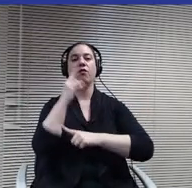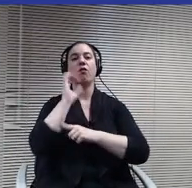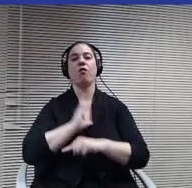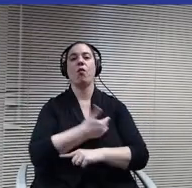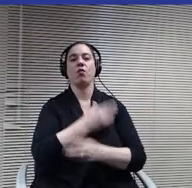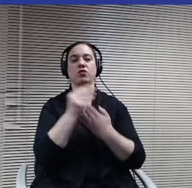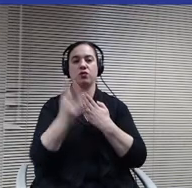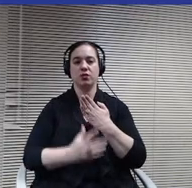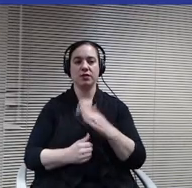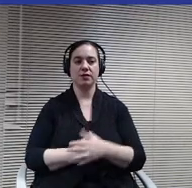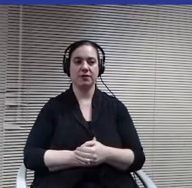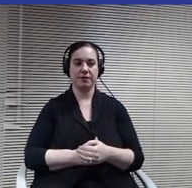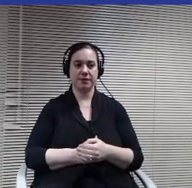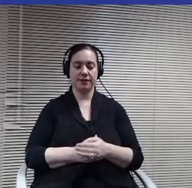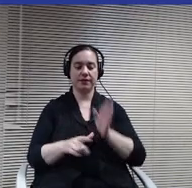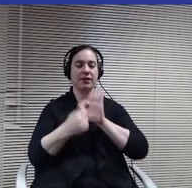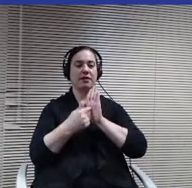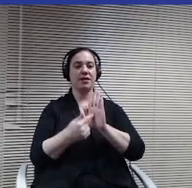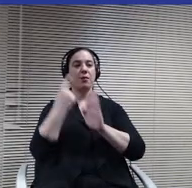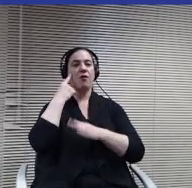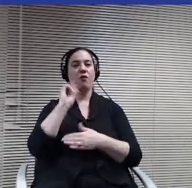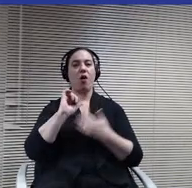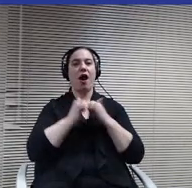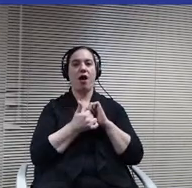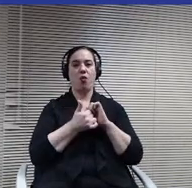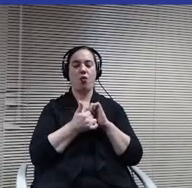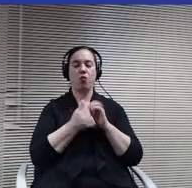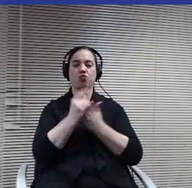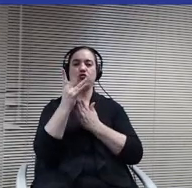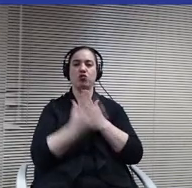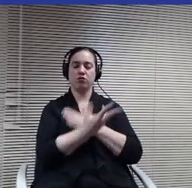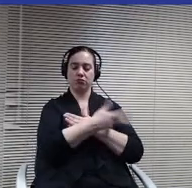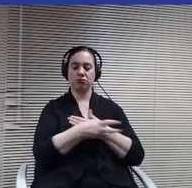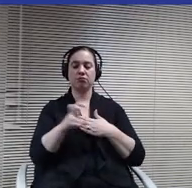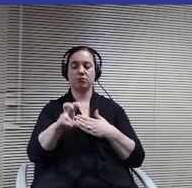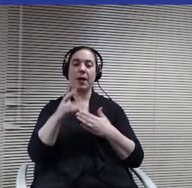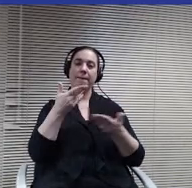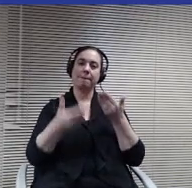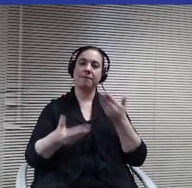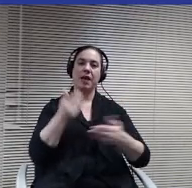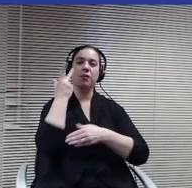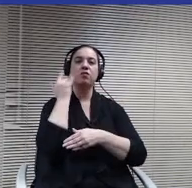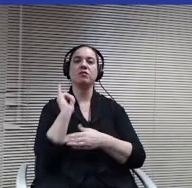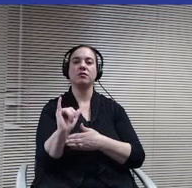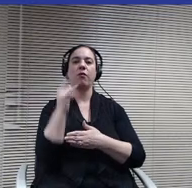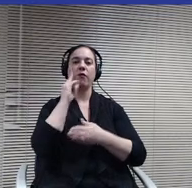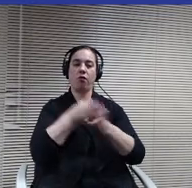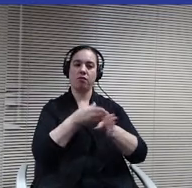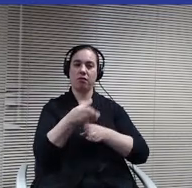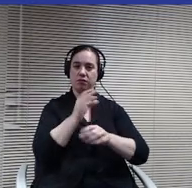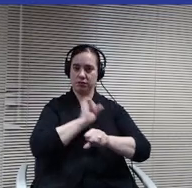An example of how a students transition support may look in the area of employment. Is this pyramid outlining Scaffolded